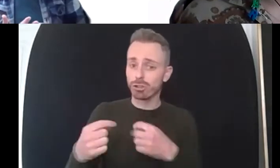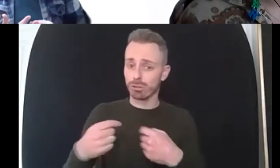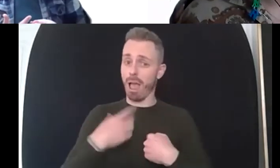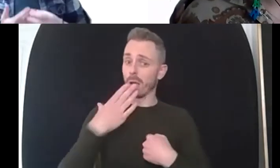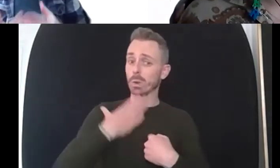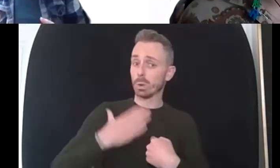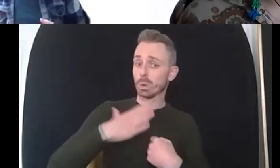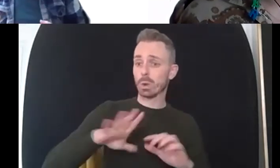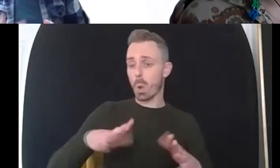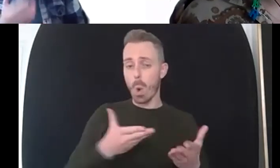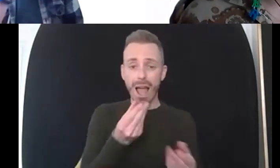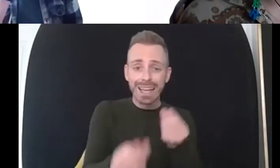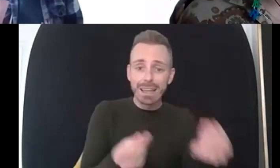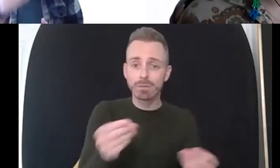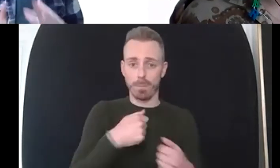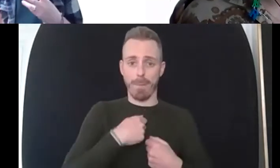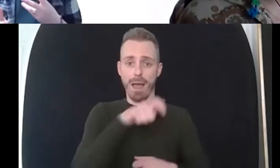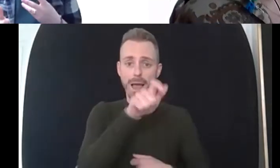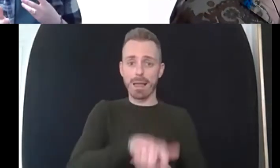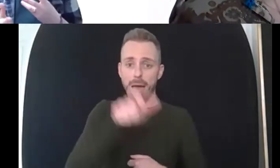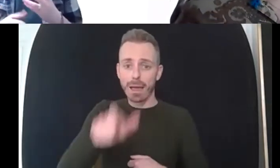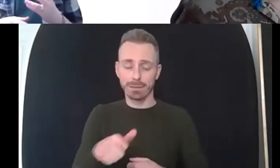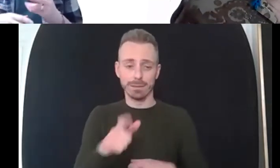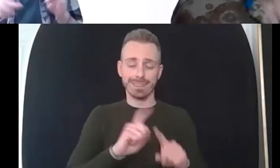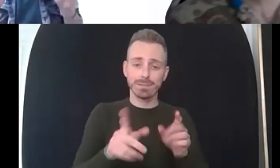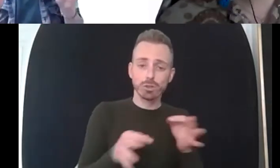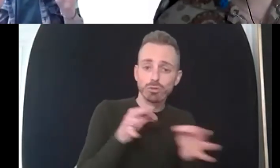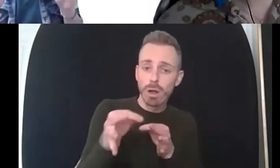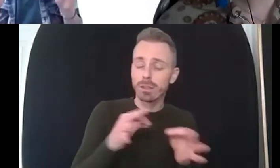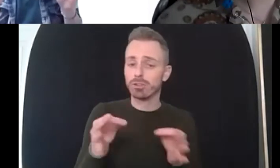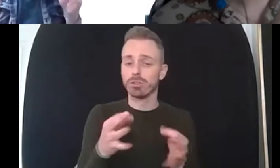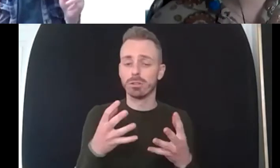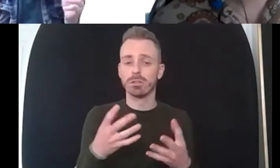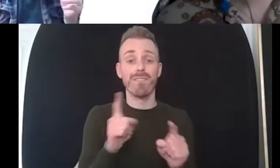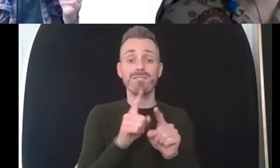i'm engaging with somebody in therapy for example then yeah and i'm giving them homework to do or